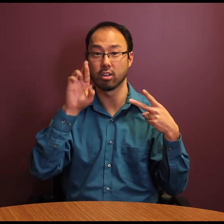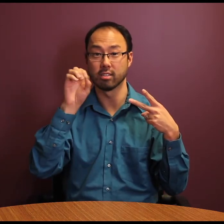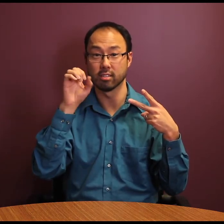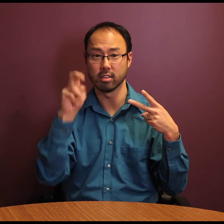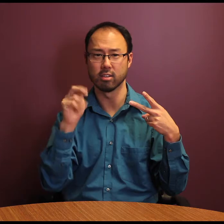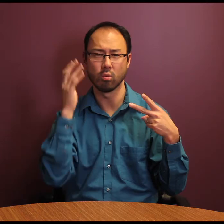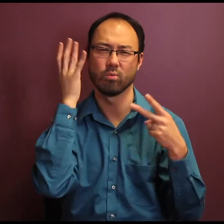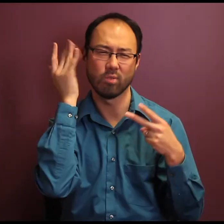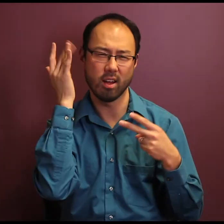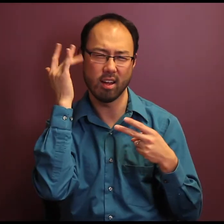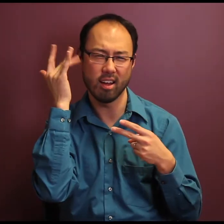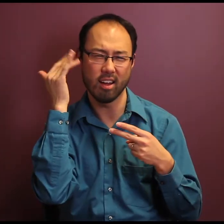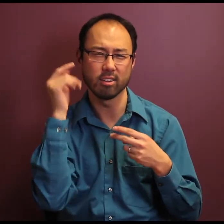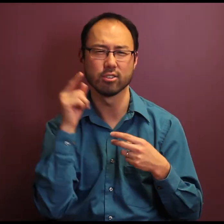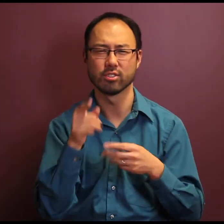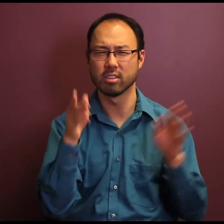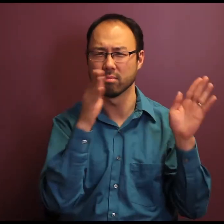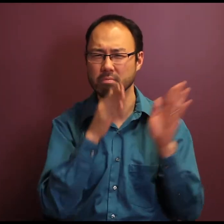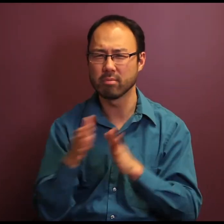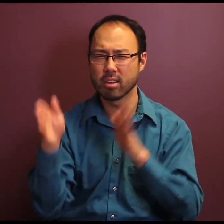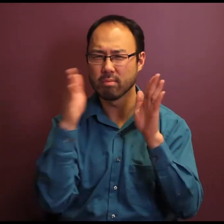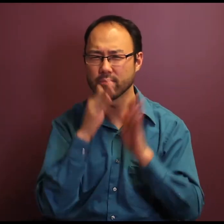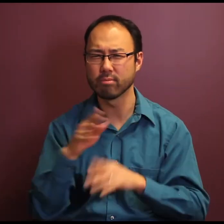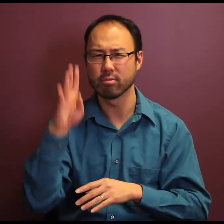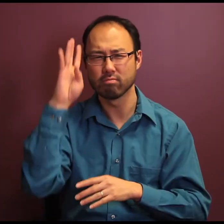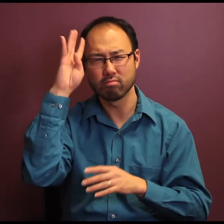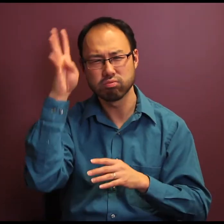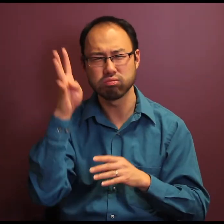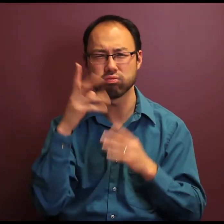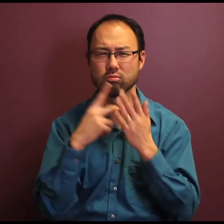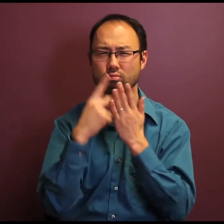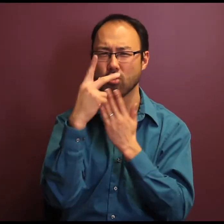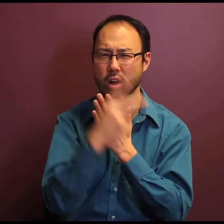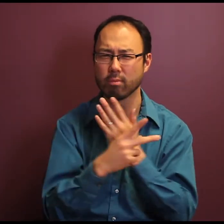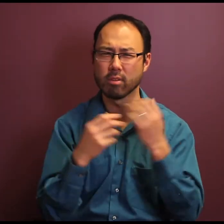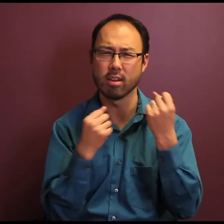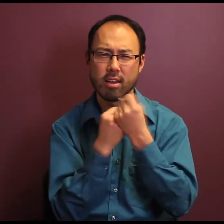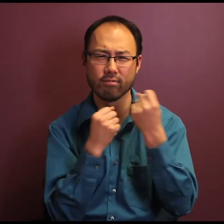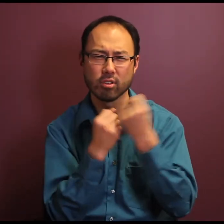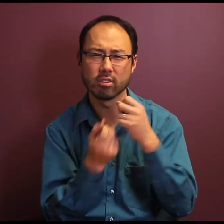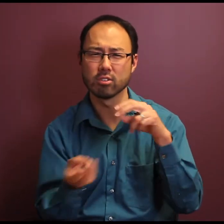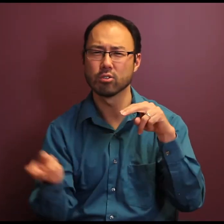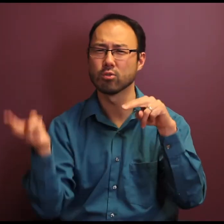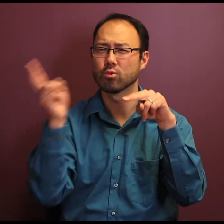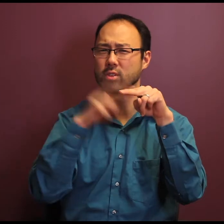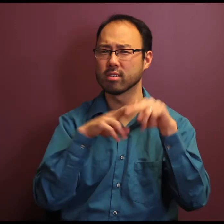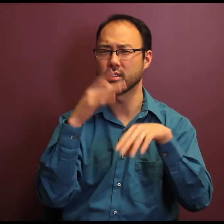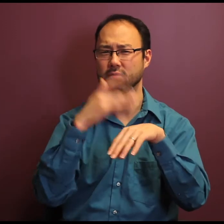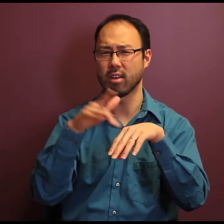And congratulations also to Peggy Ellertsen for your strategic initiatives to advocate